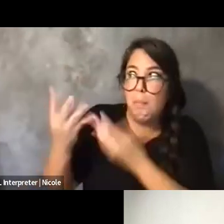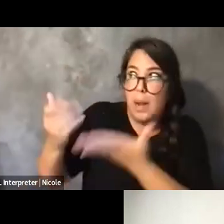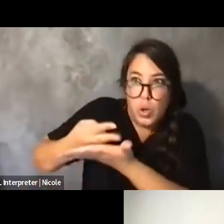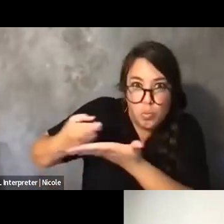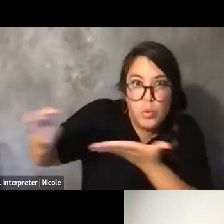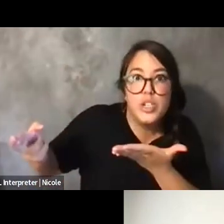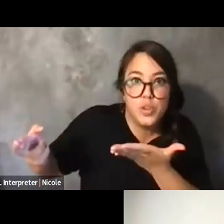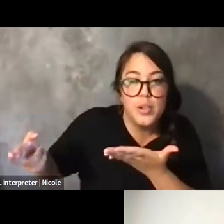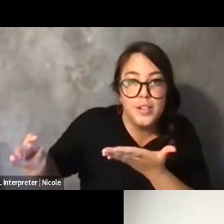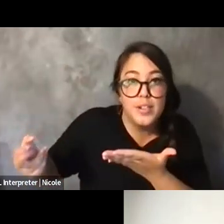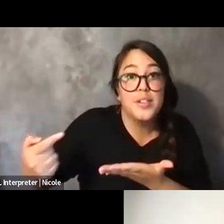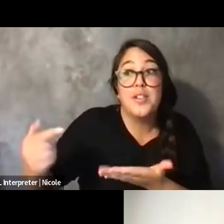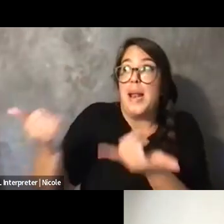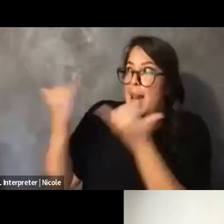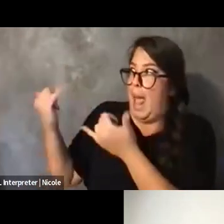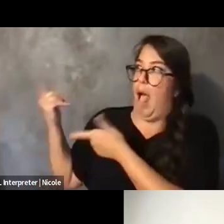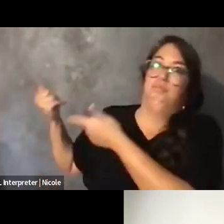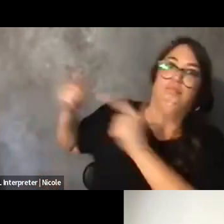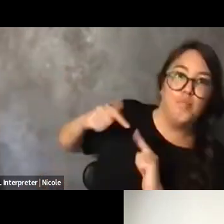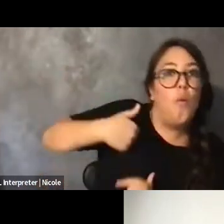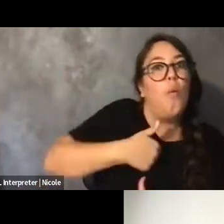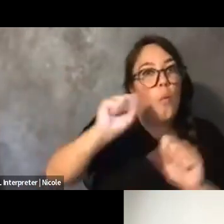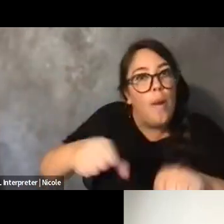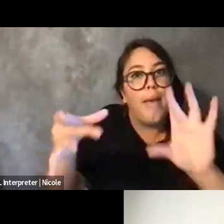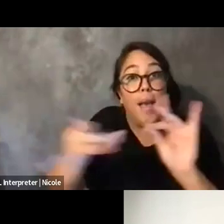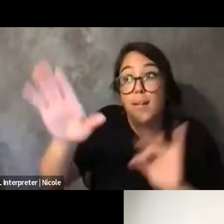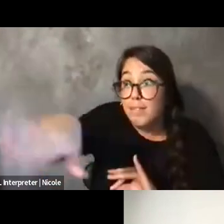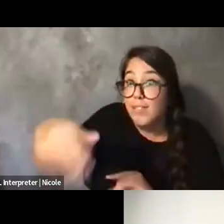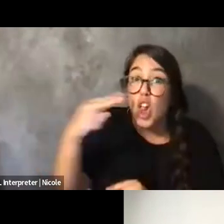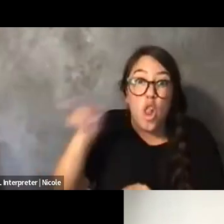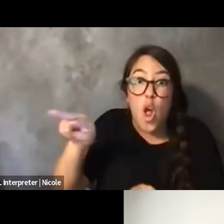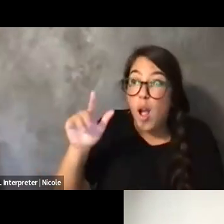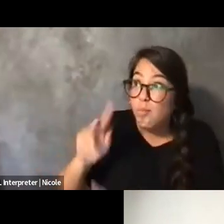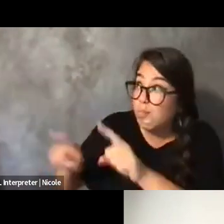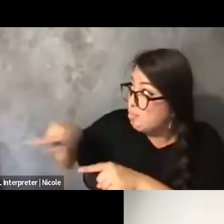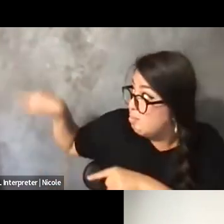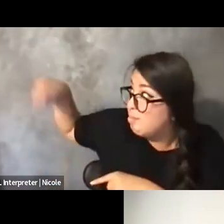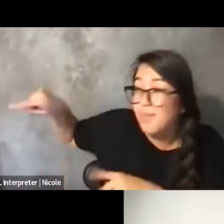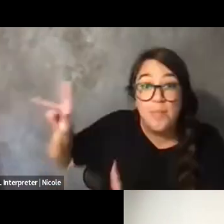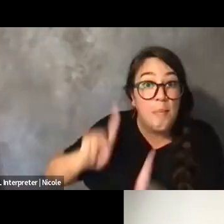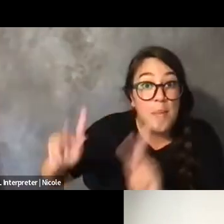This is valid, so we're going to do it too, you know?" That's incredibly important.